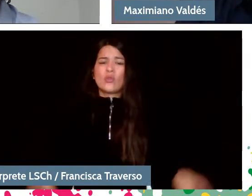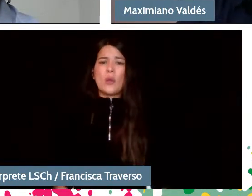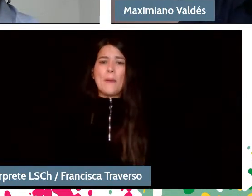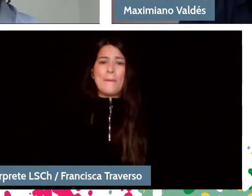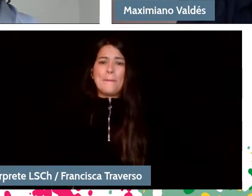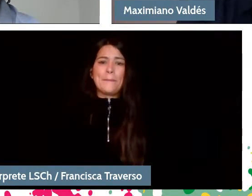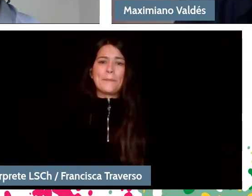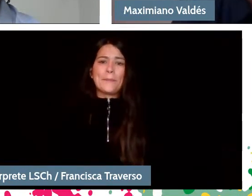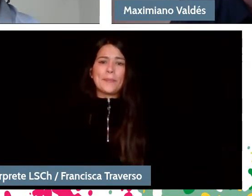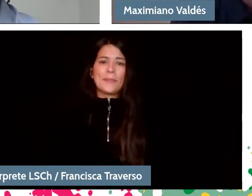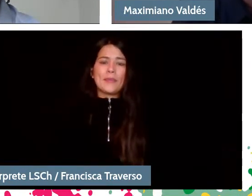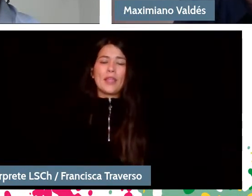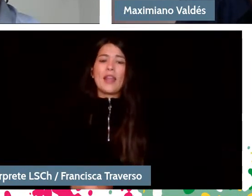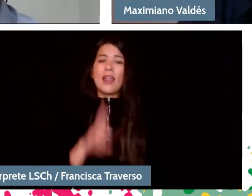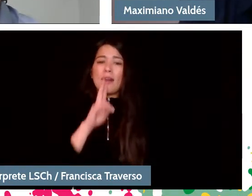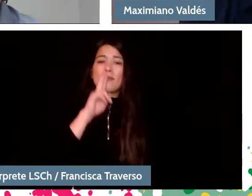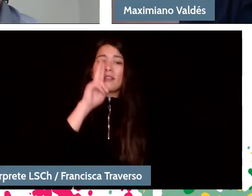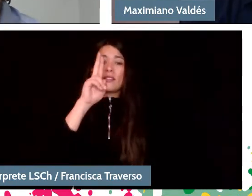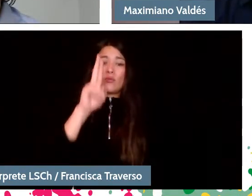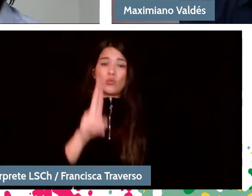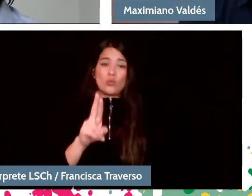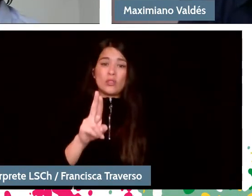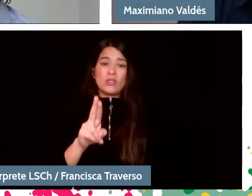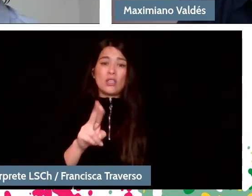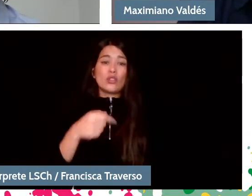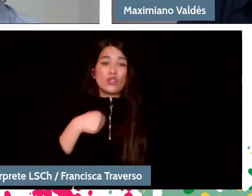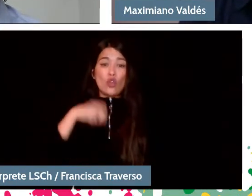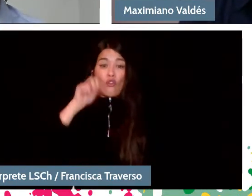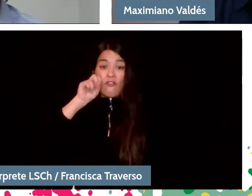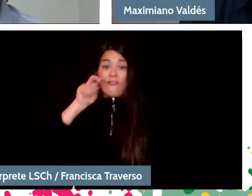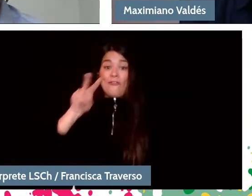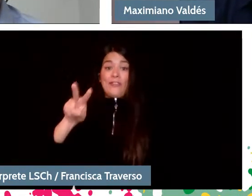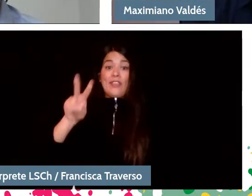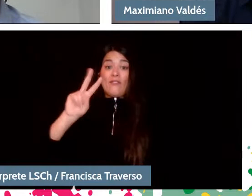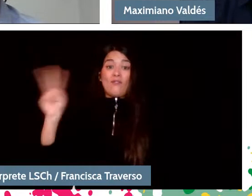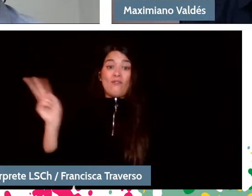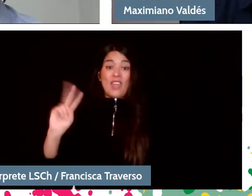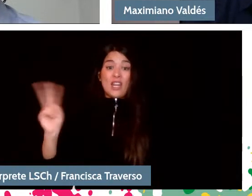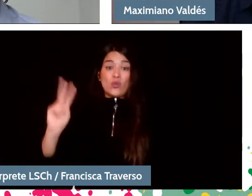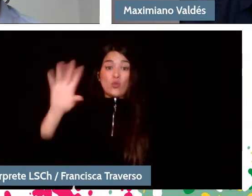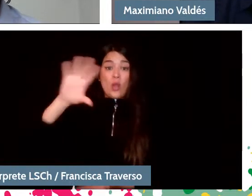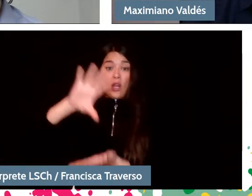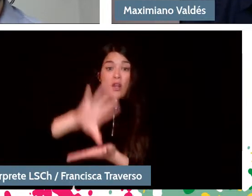The best answer is what I saw in Venezuela. When I arrived there was this character